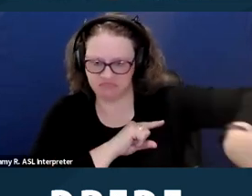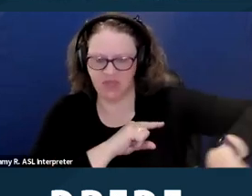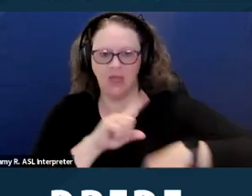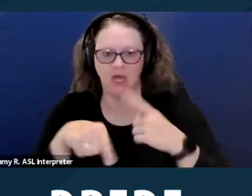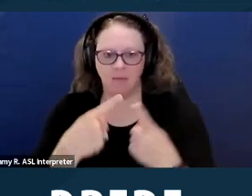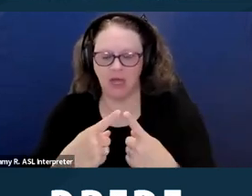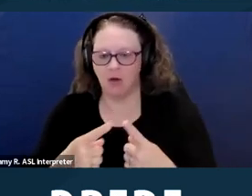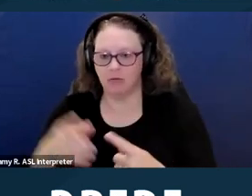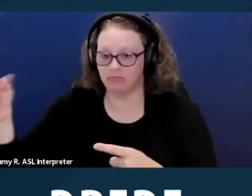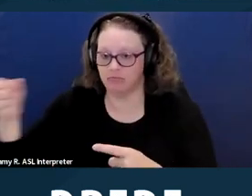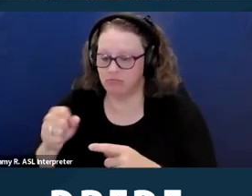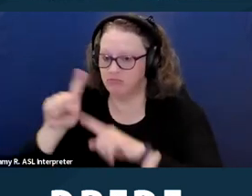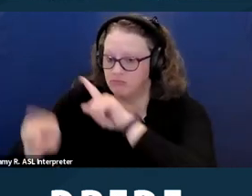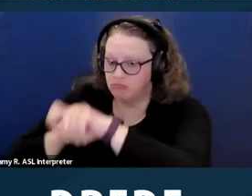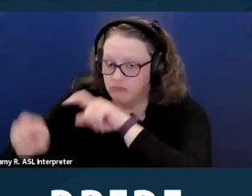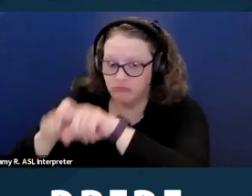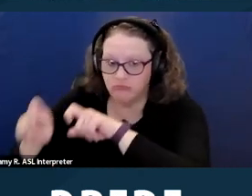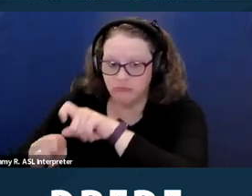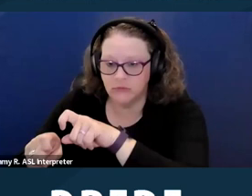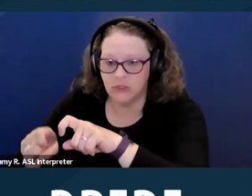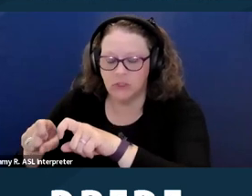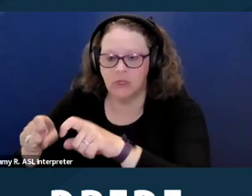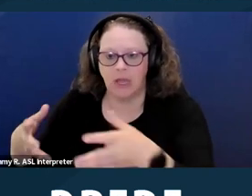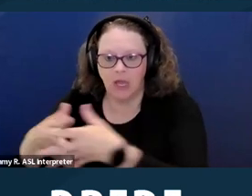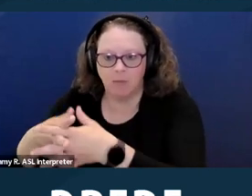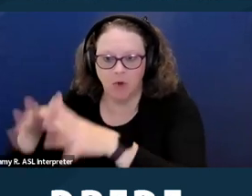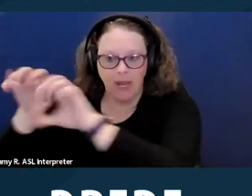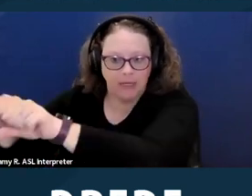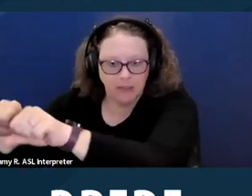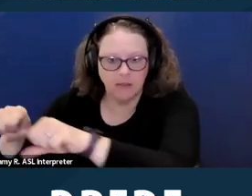taken into custody, detained or held for investigation by law enforcement,